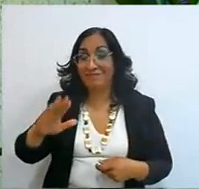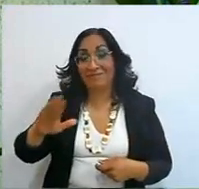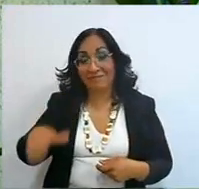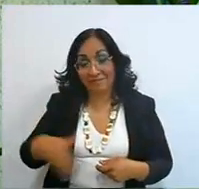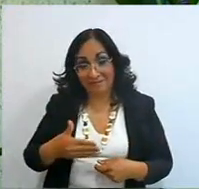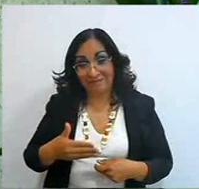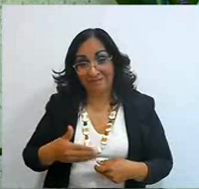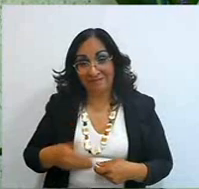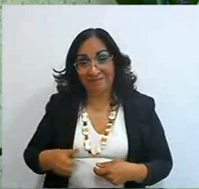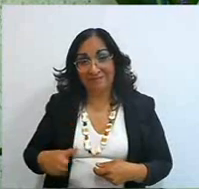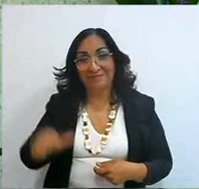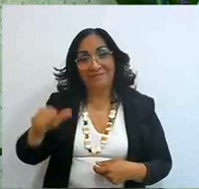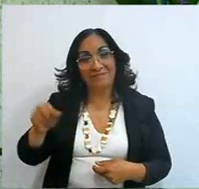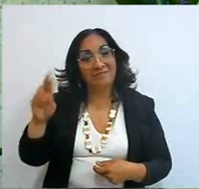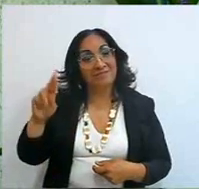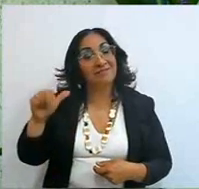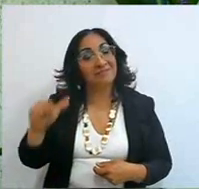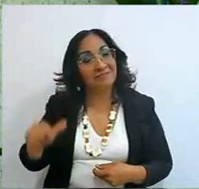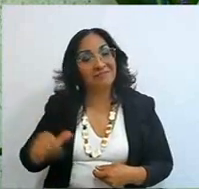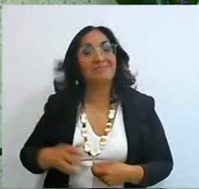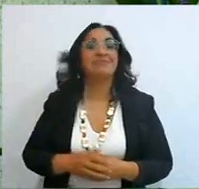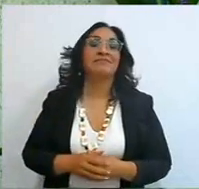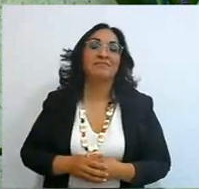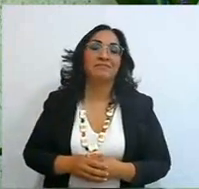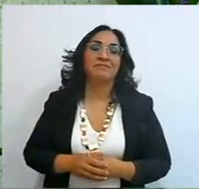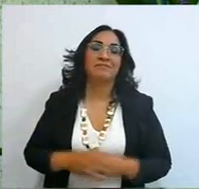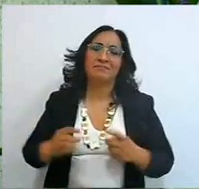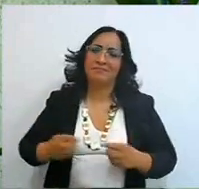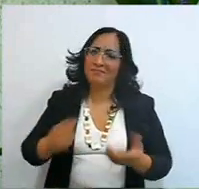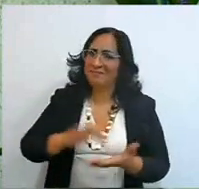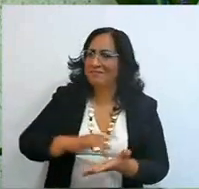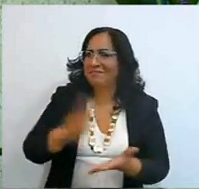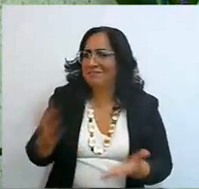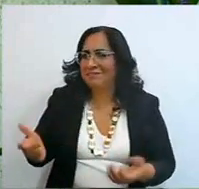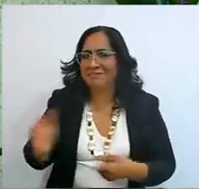and I appreciate it and I leave it here because what she said is true,